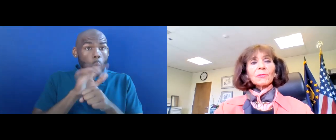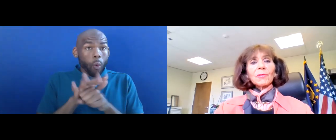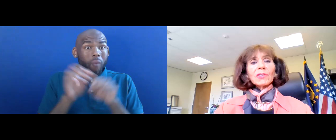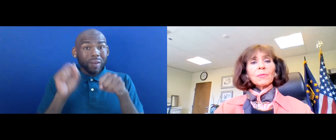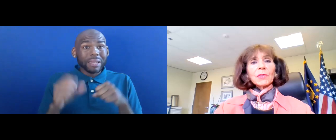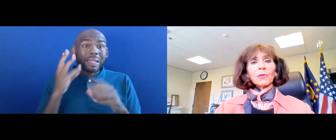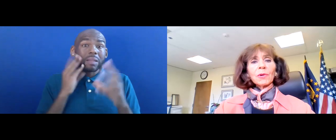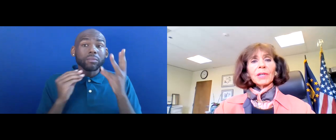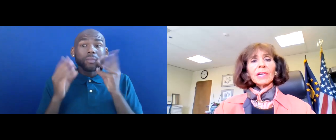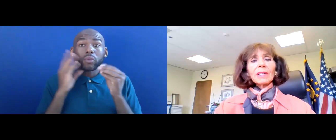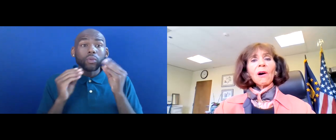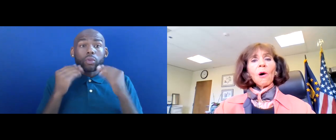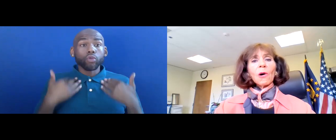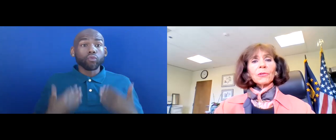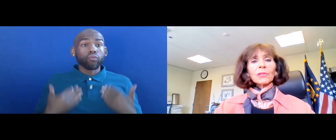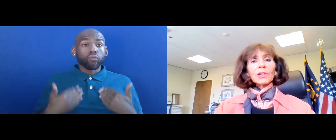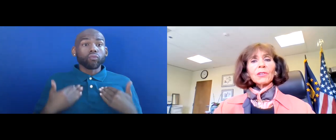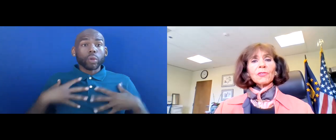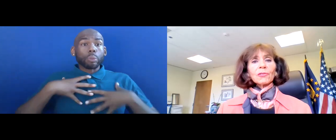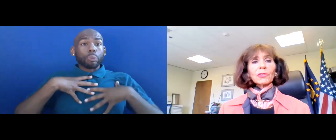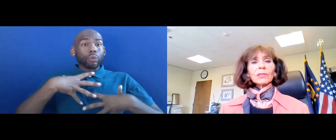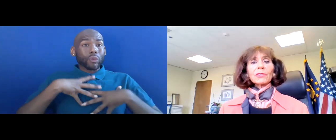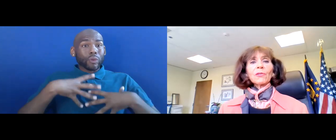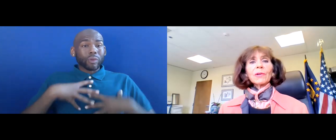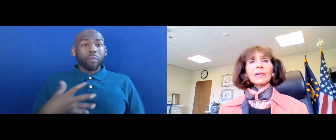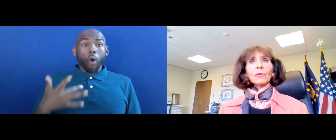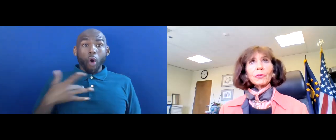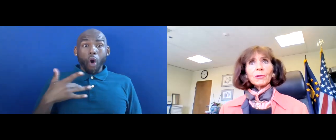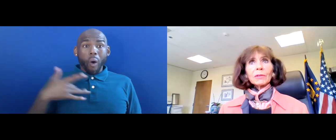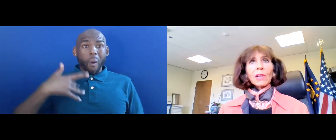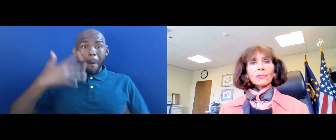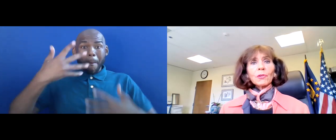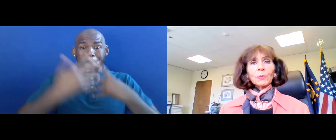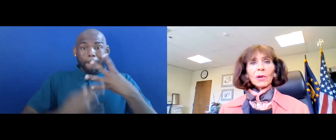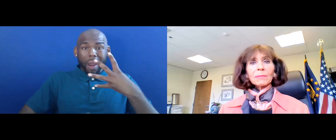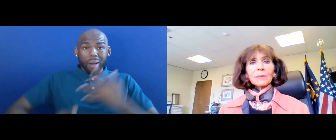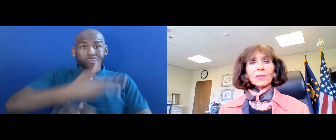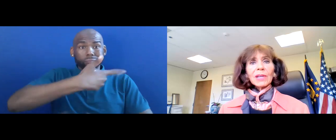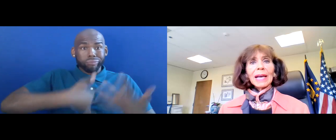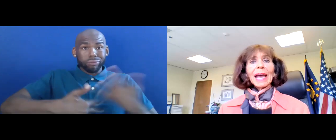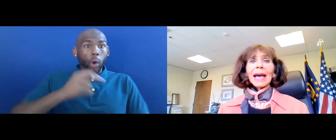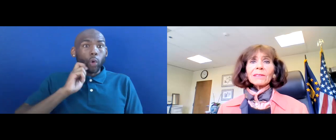RESPIRATORY, HEART, CIRCULATORY OR NEUROLOGICAL PROBLEMS,